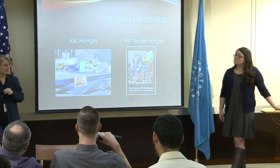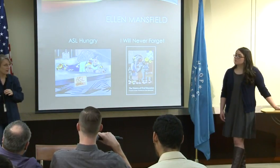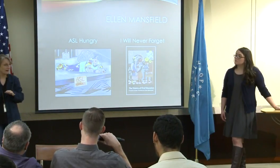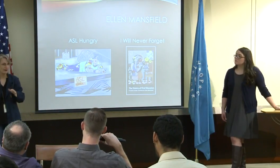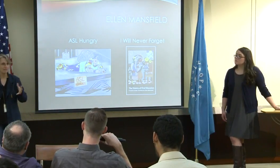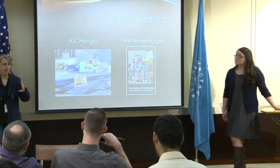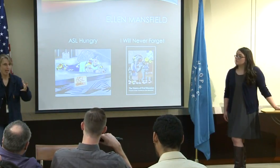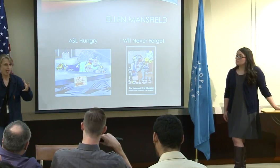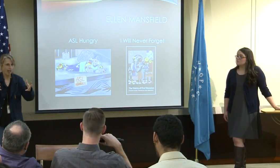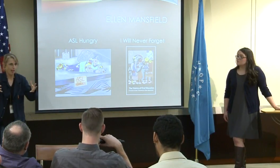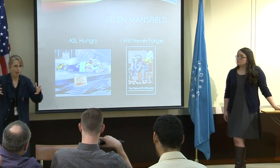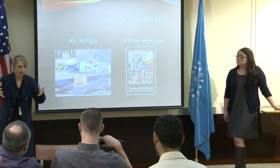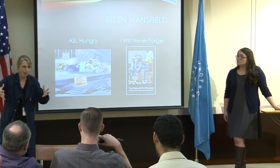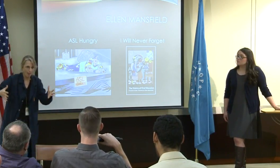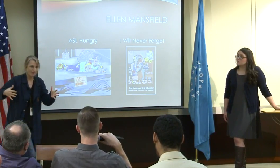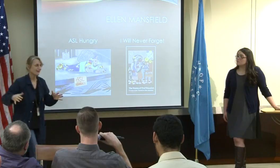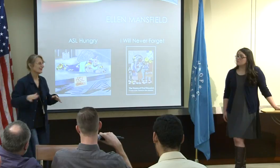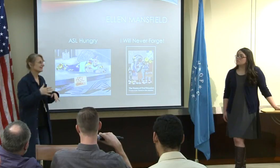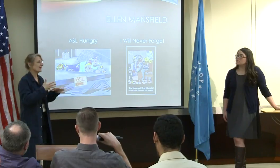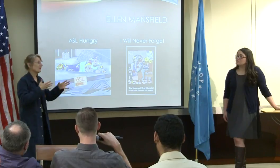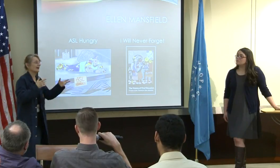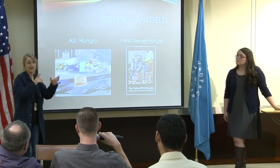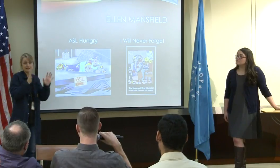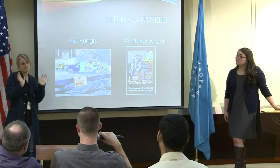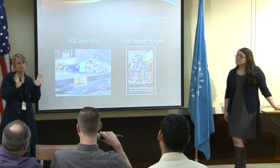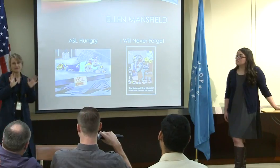tomorrow I could be completely in the dark.